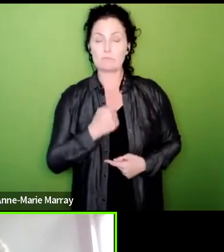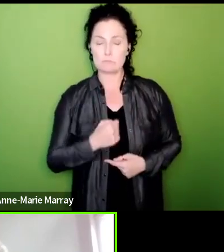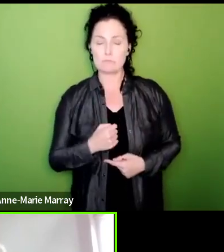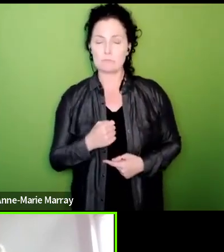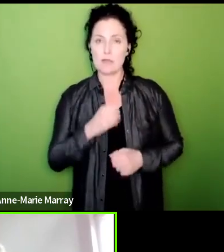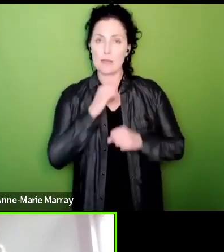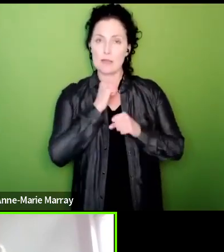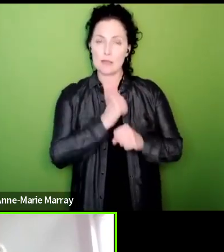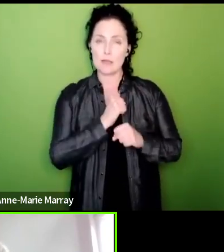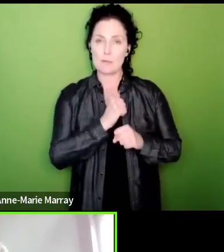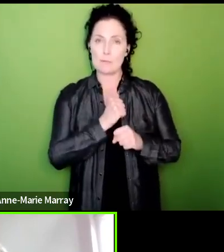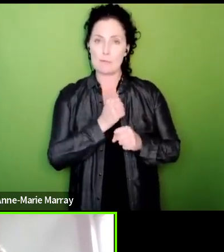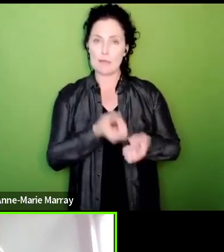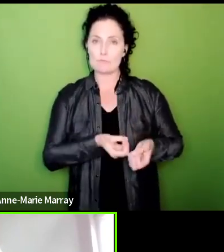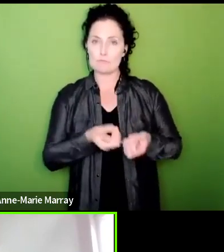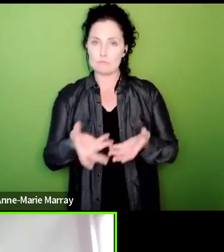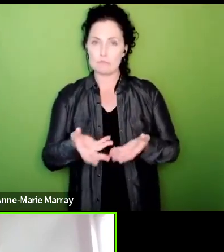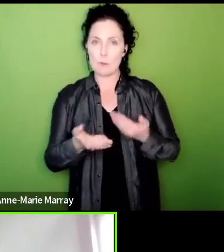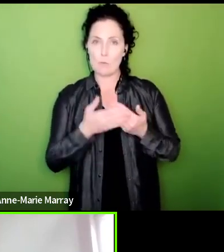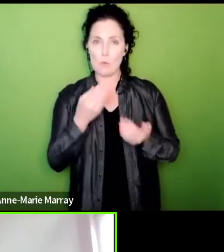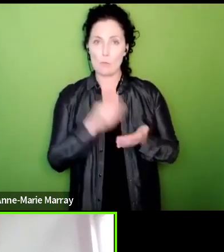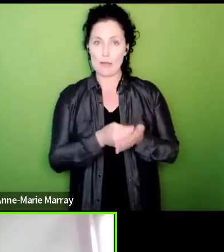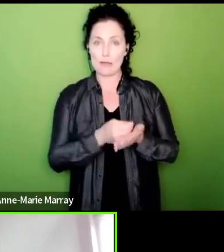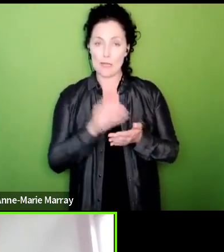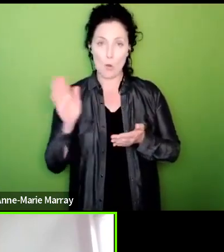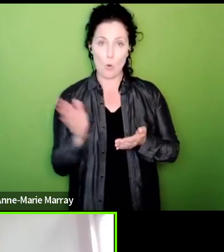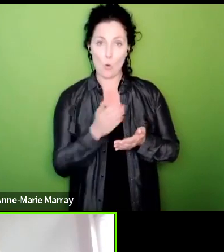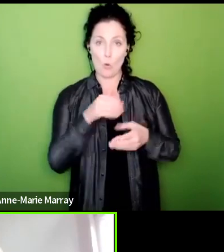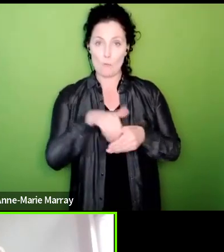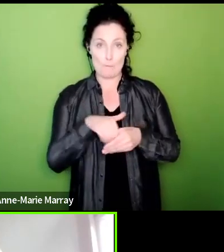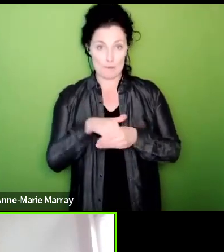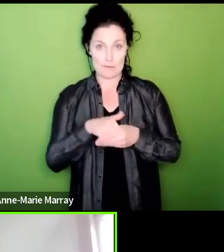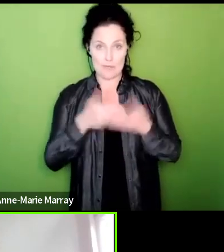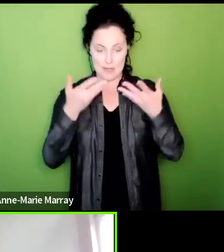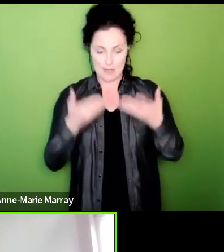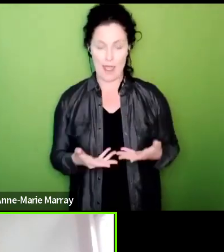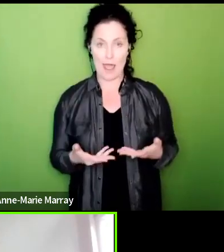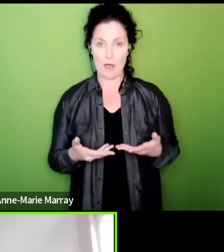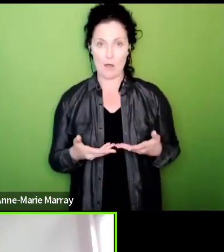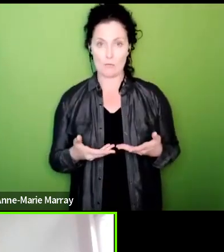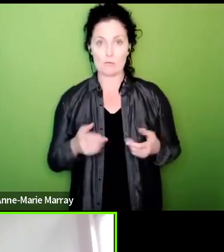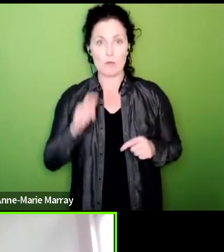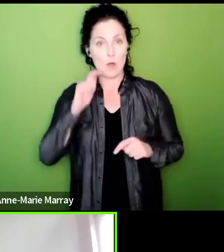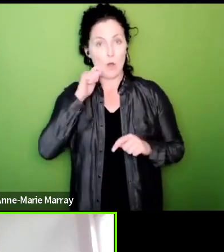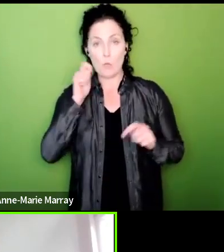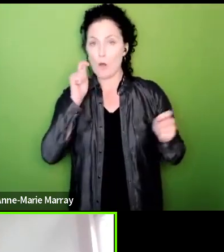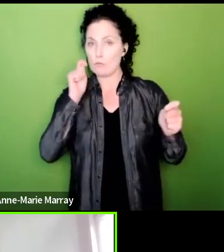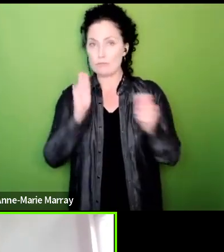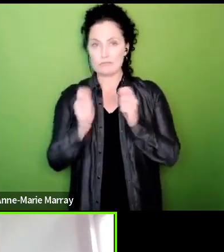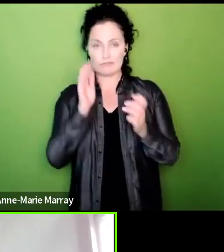available for all members now that they are not going to cut our redundancy terms and they are